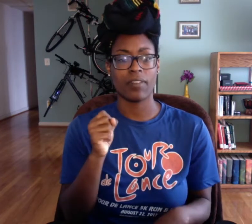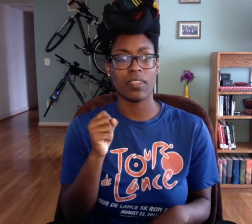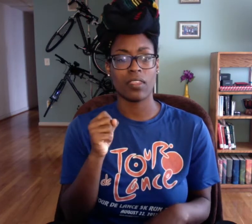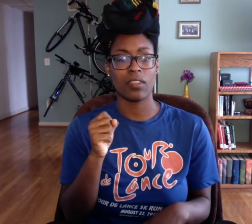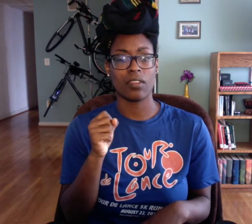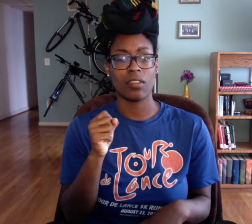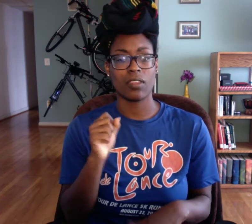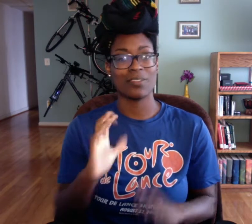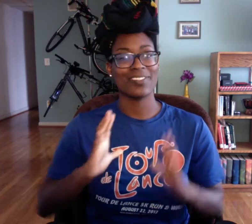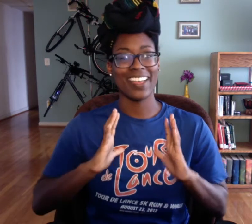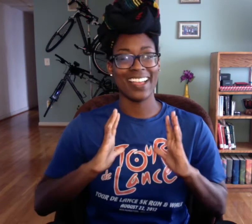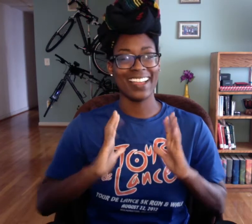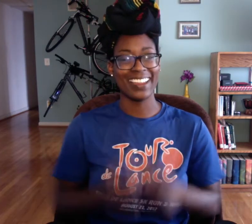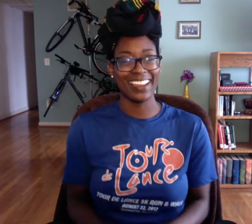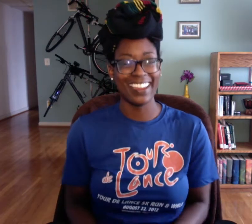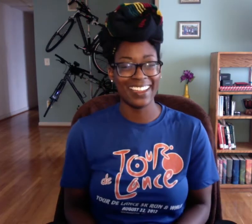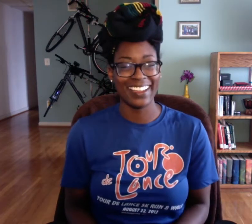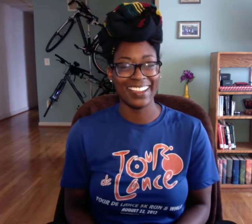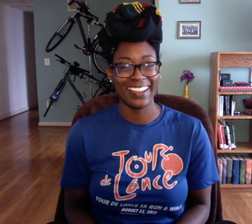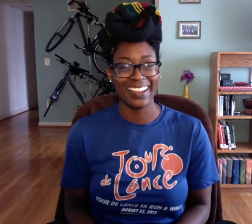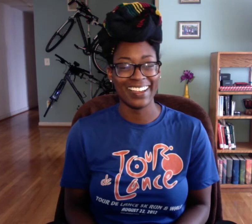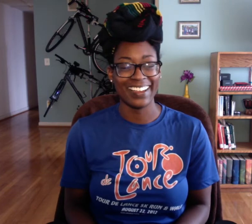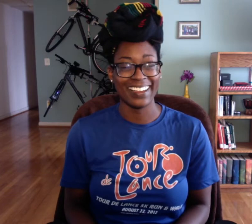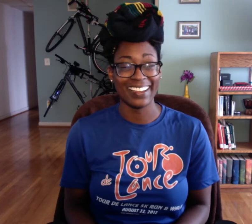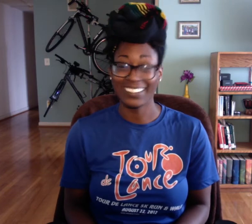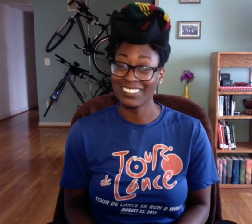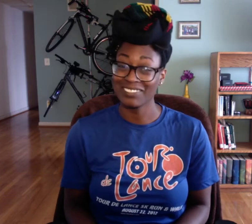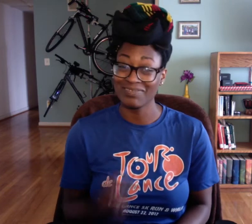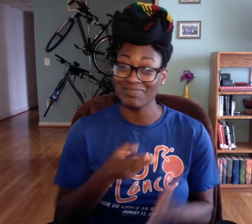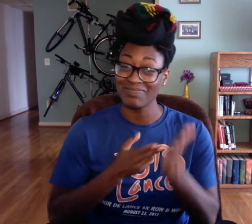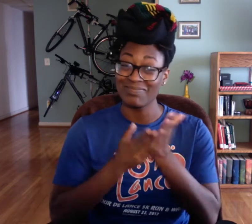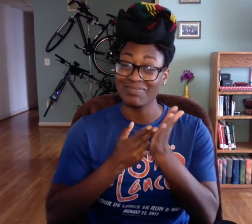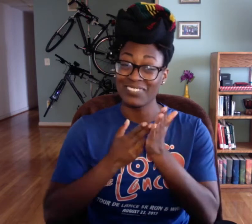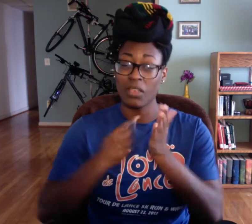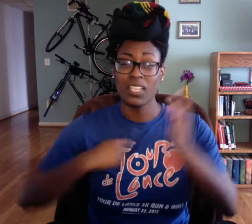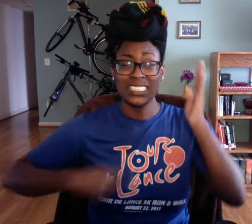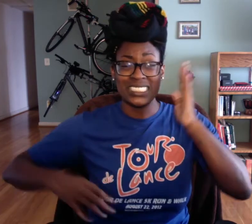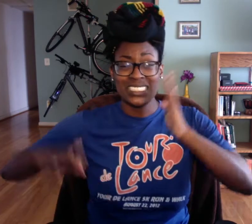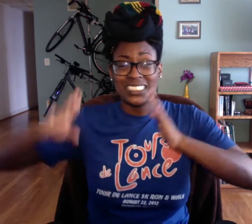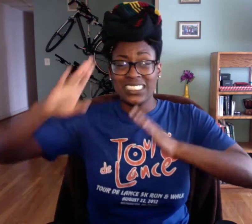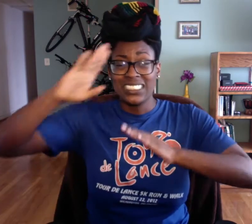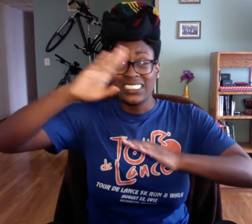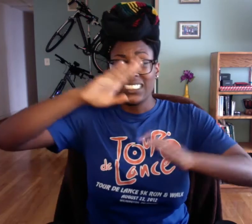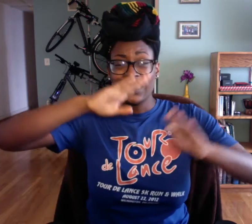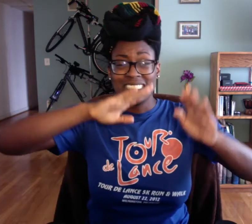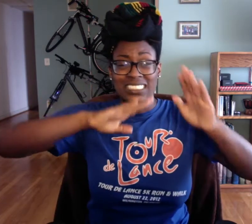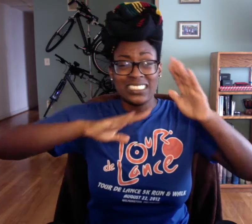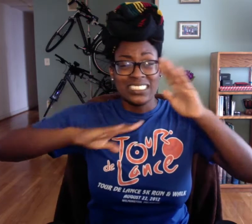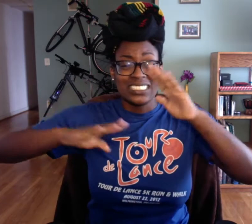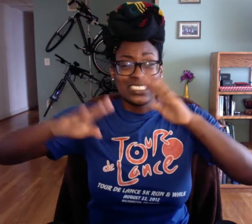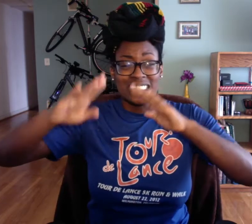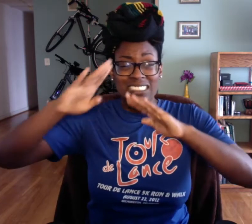And I took all four of my classes this week aaand it was fine . It was like they said, it was honestly I was sooo worried.